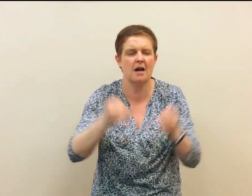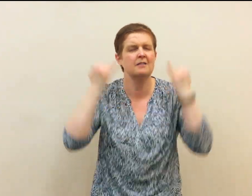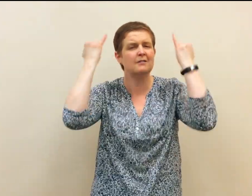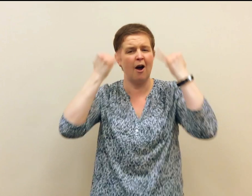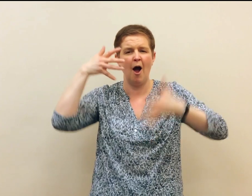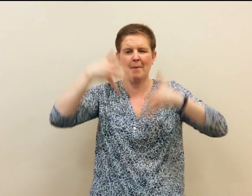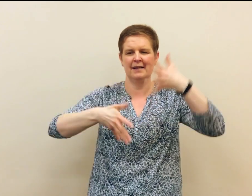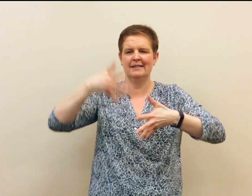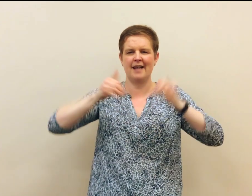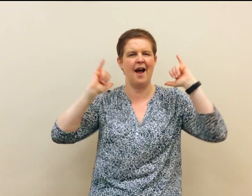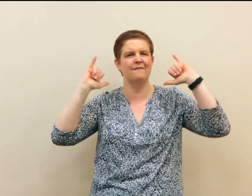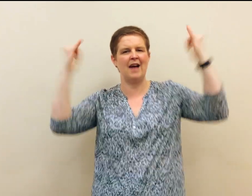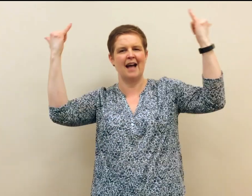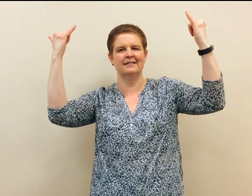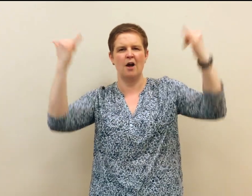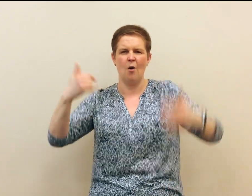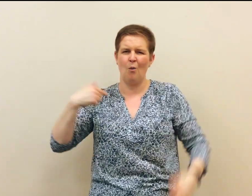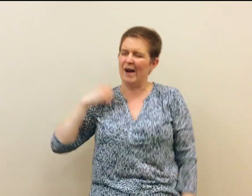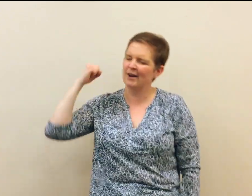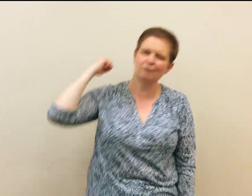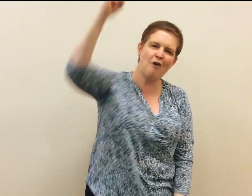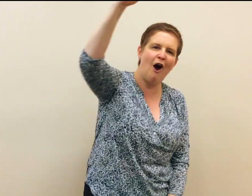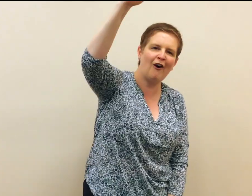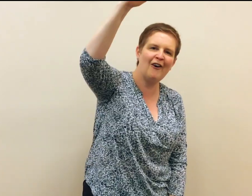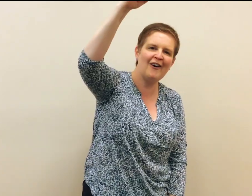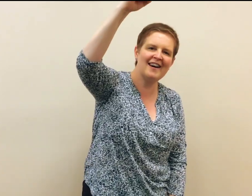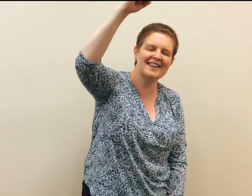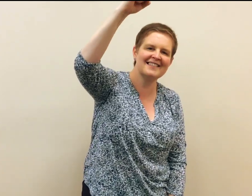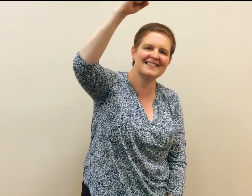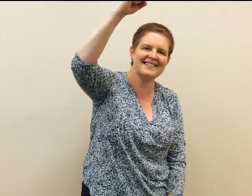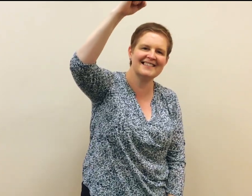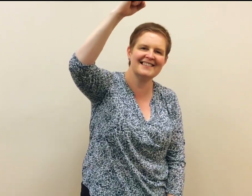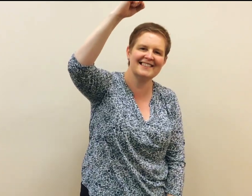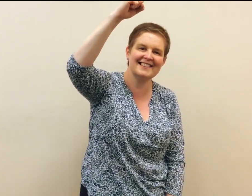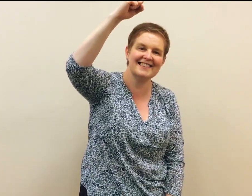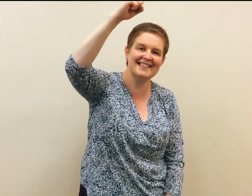Derby Signfest WE ROCK!